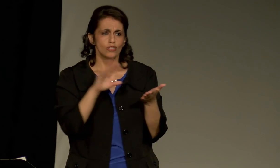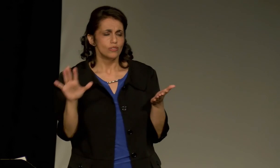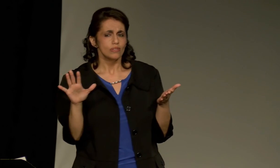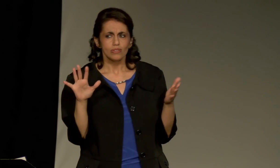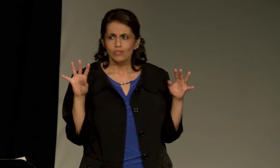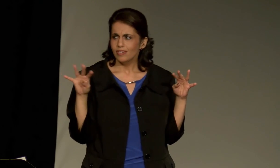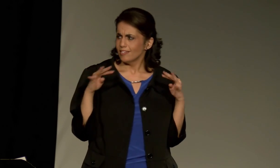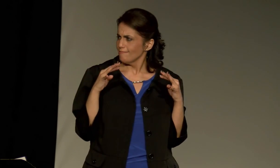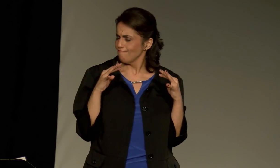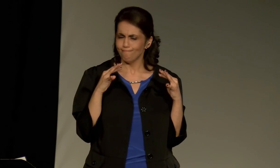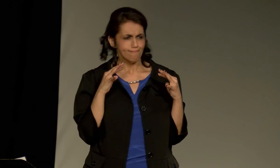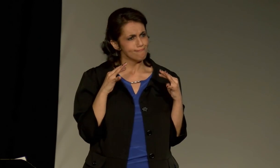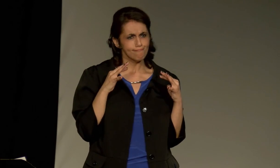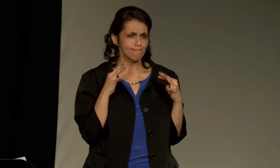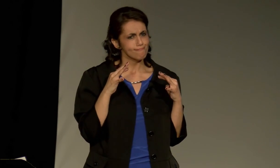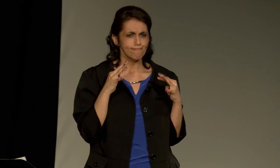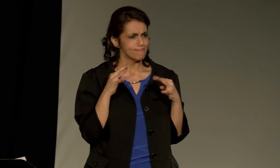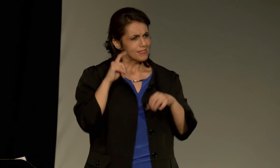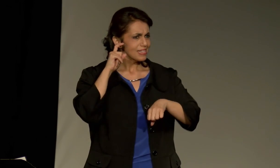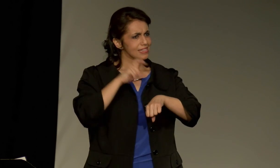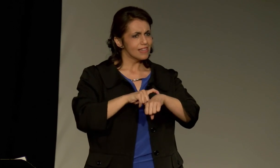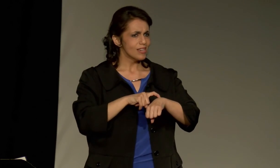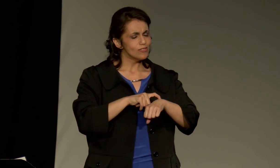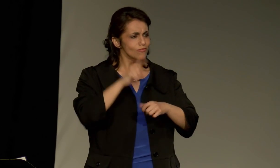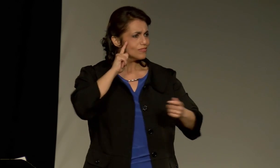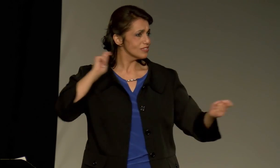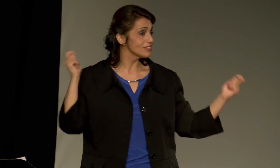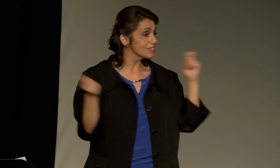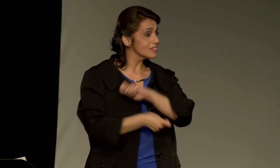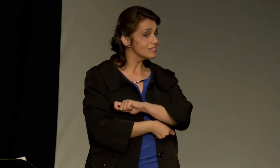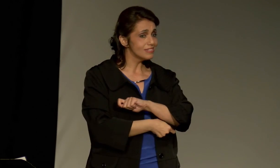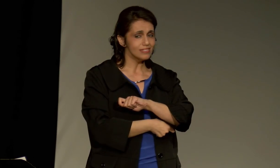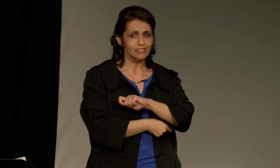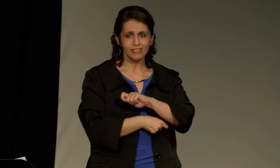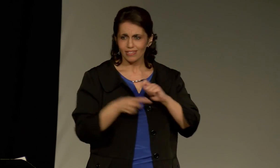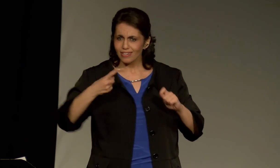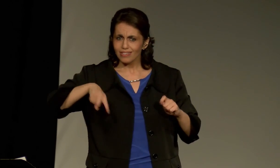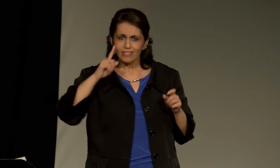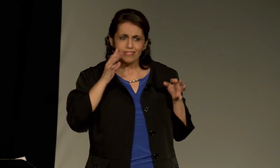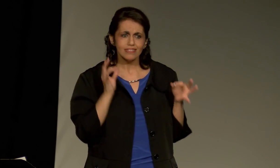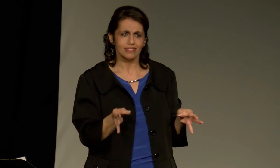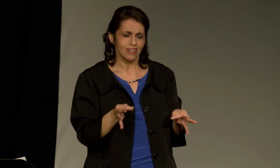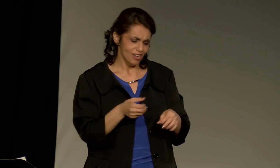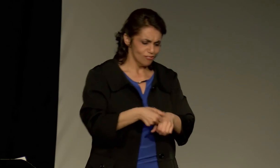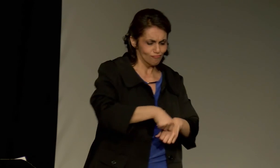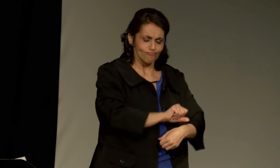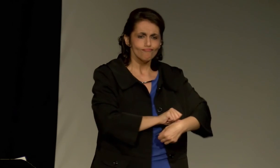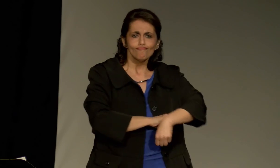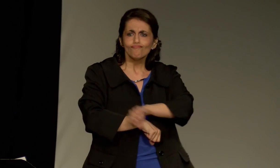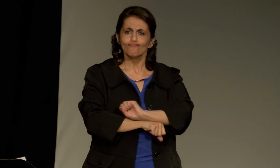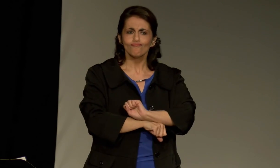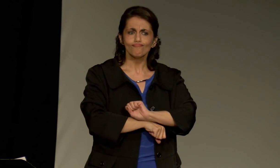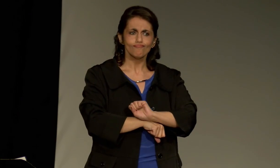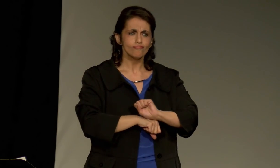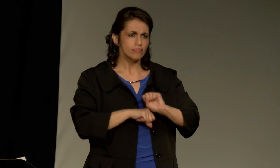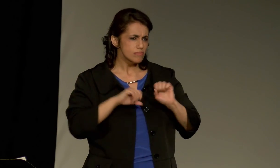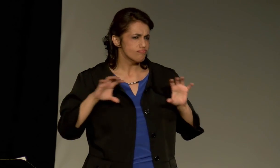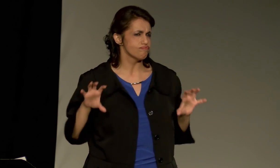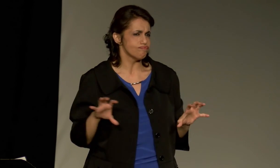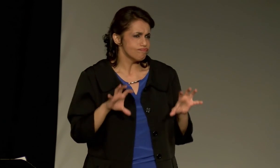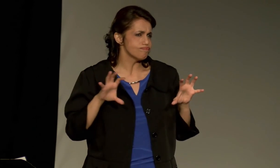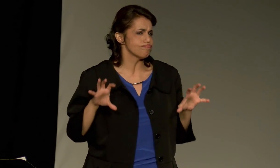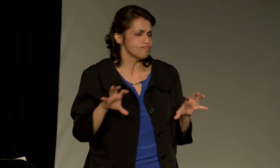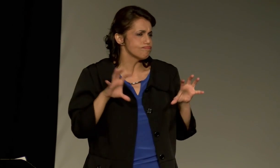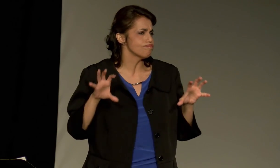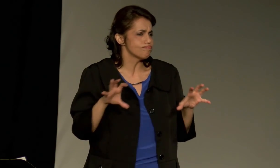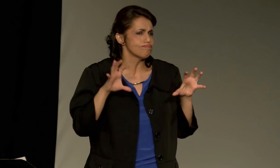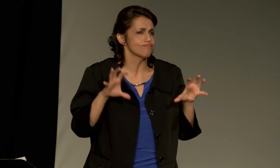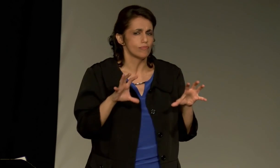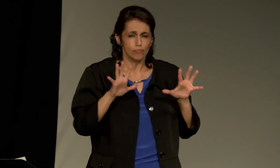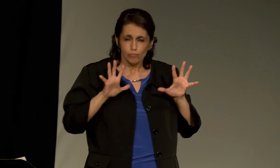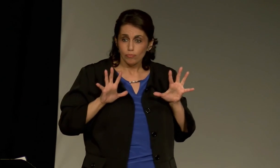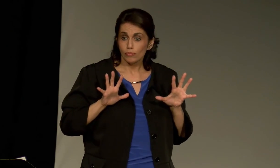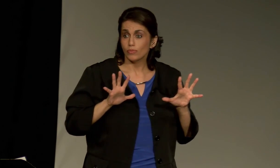In 1988, the students decided it was time for a change.